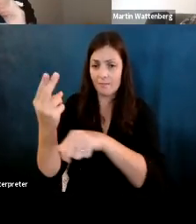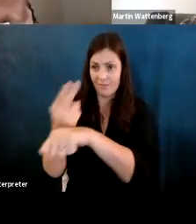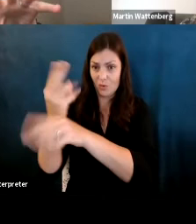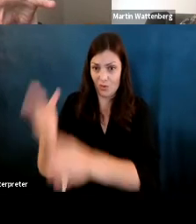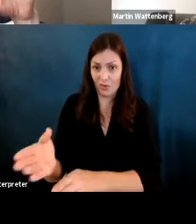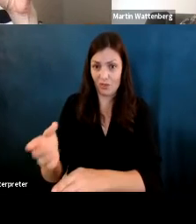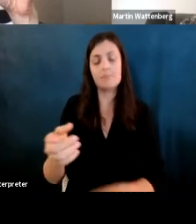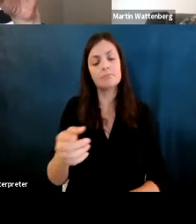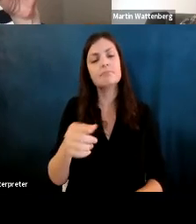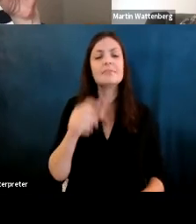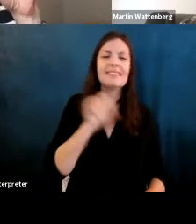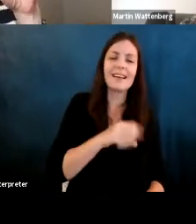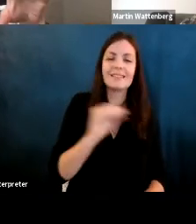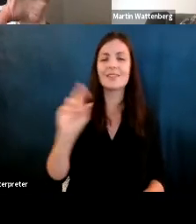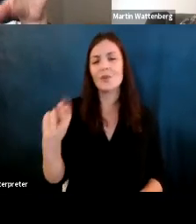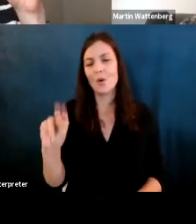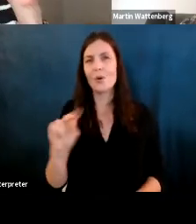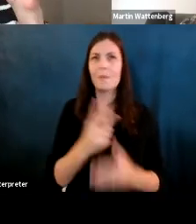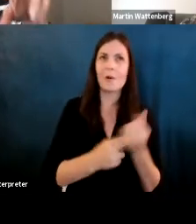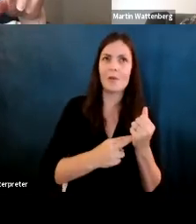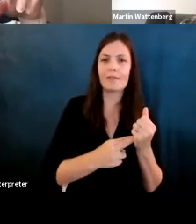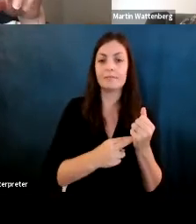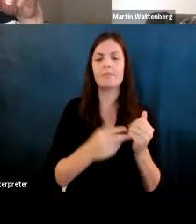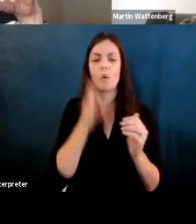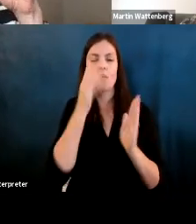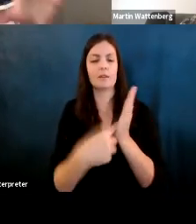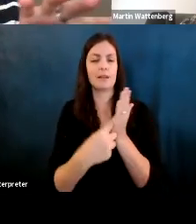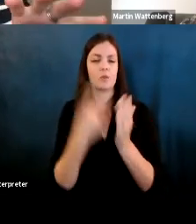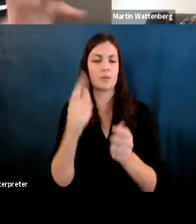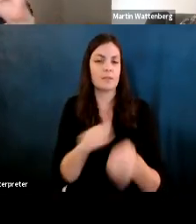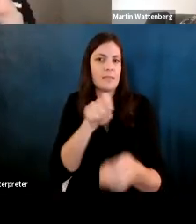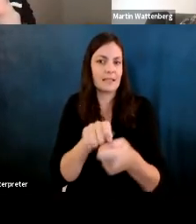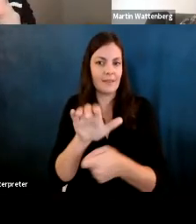Fernanda Viegas: So we're going to talk about a specific case in Google from Google flights here's the situation.